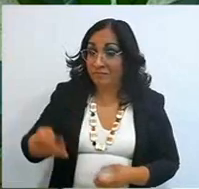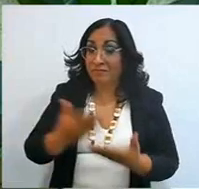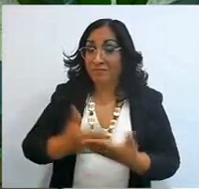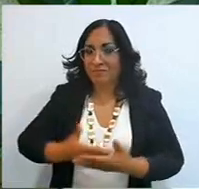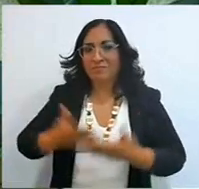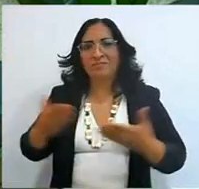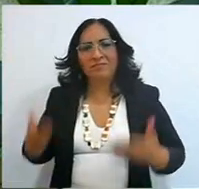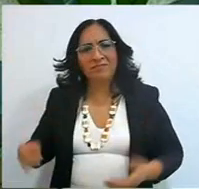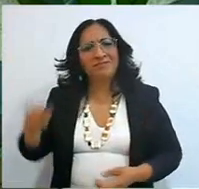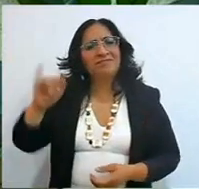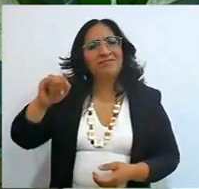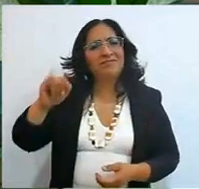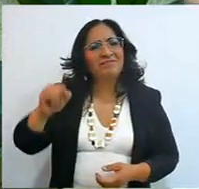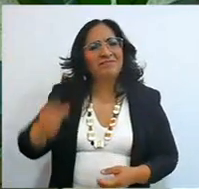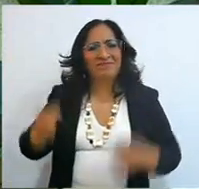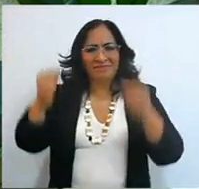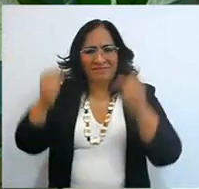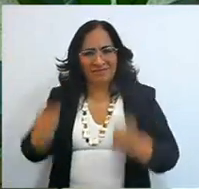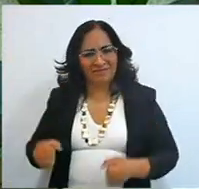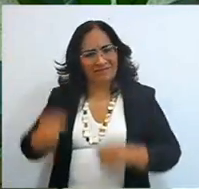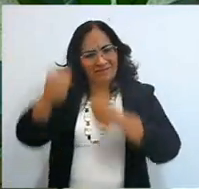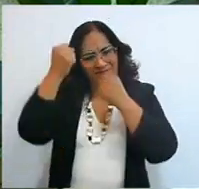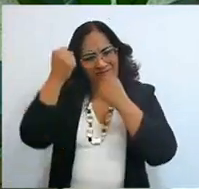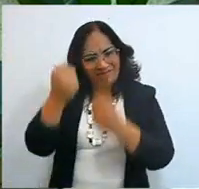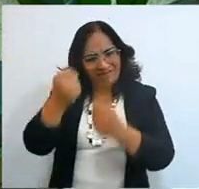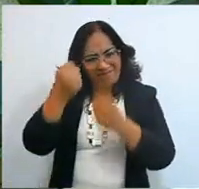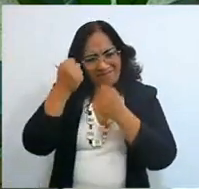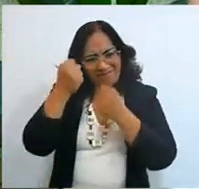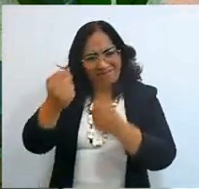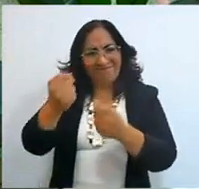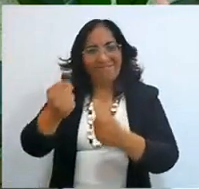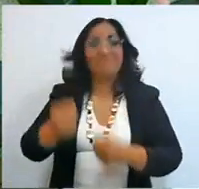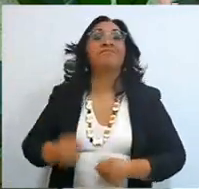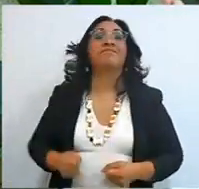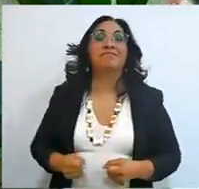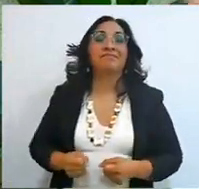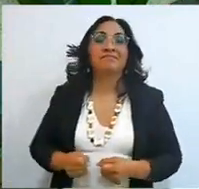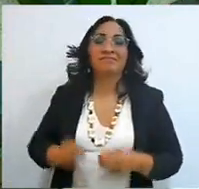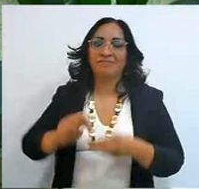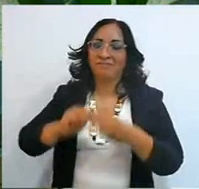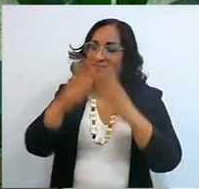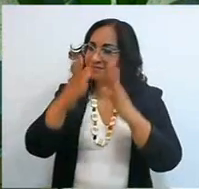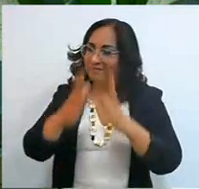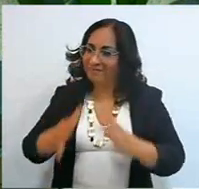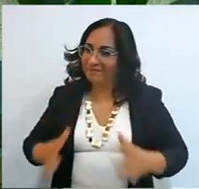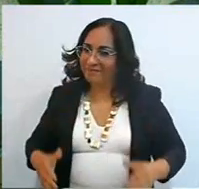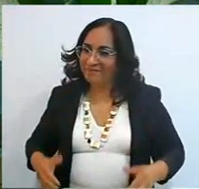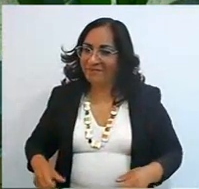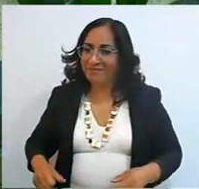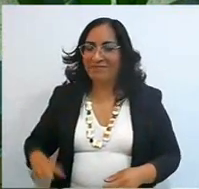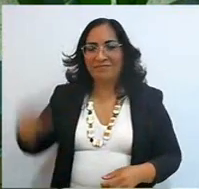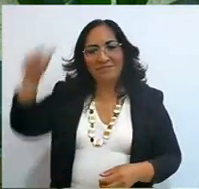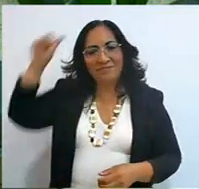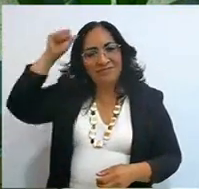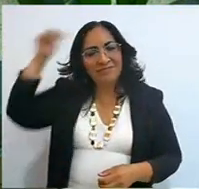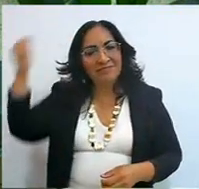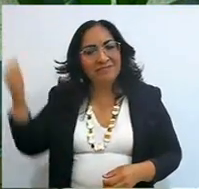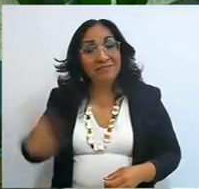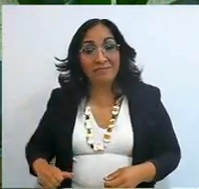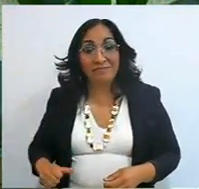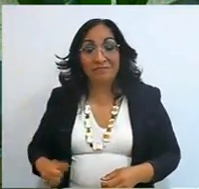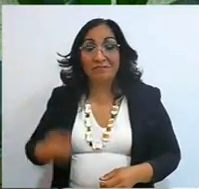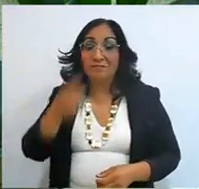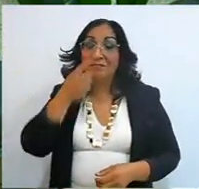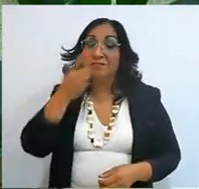so that? To tear down fortresses, to tear down obstacles, to say I am not going alone,